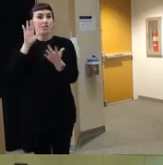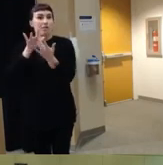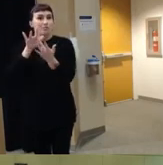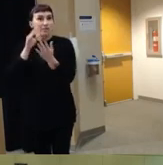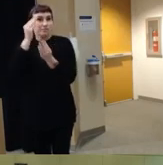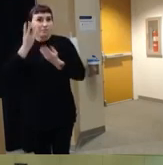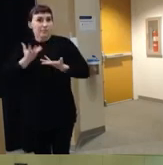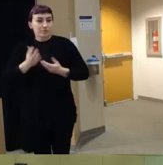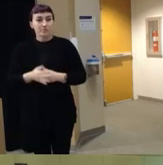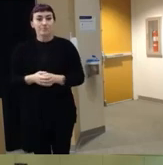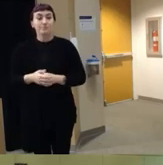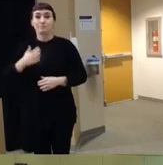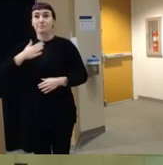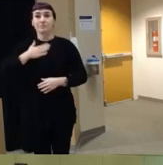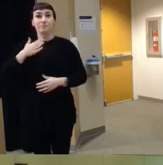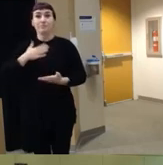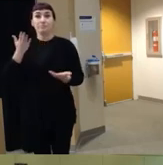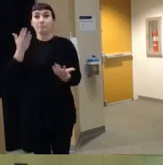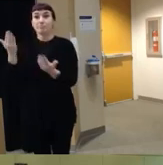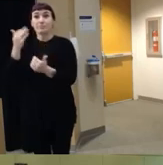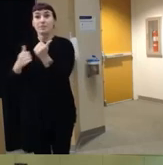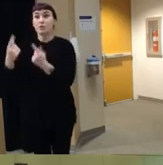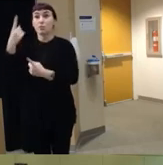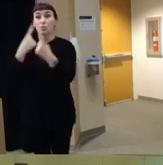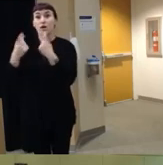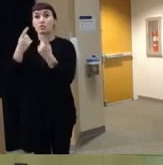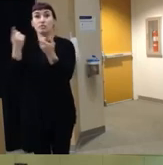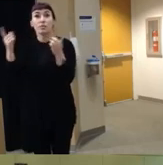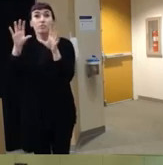also happy to to take any questions um from the group now um or if you